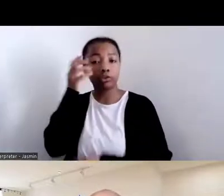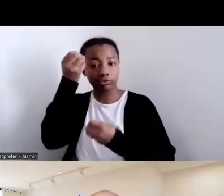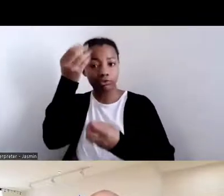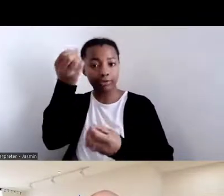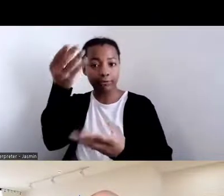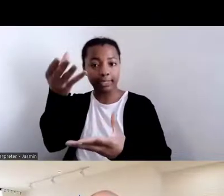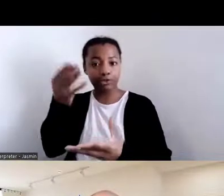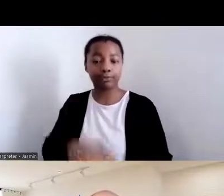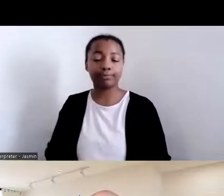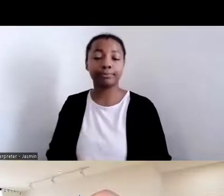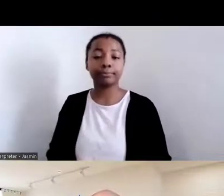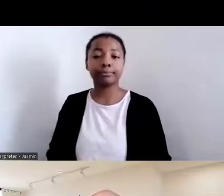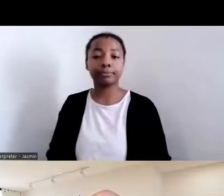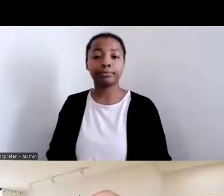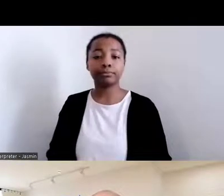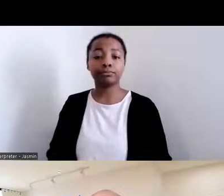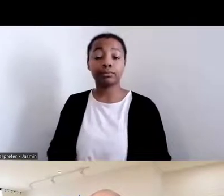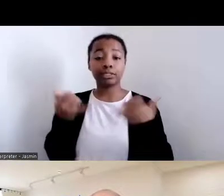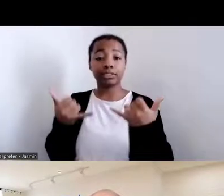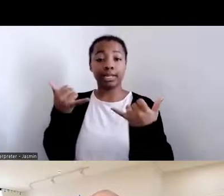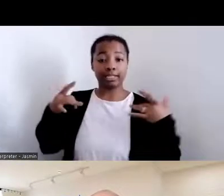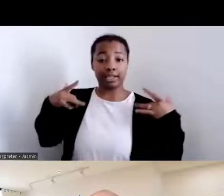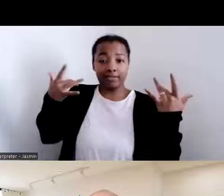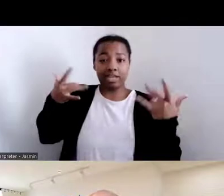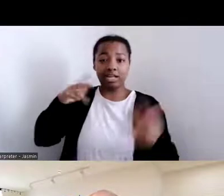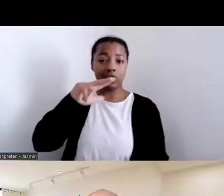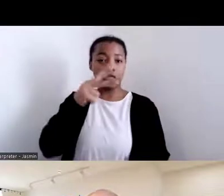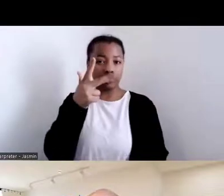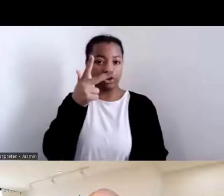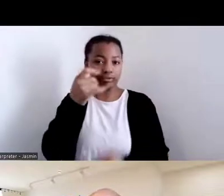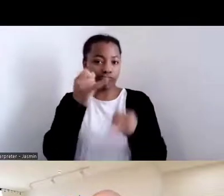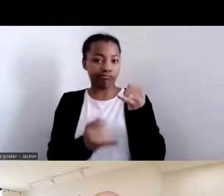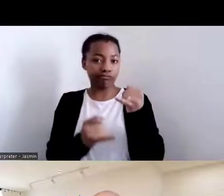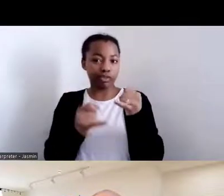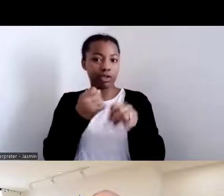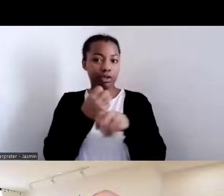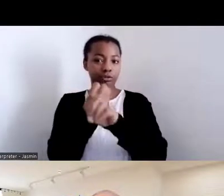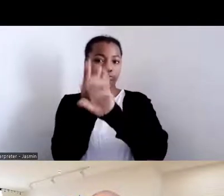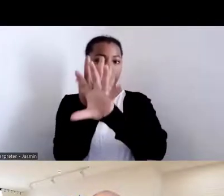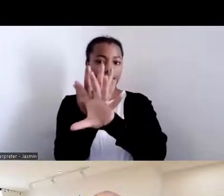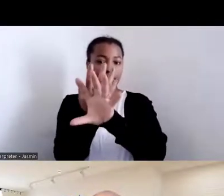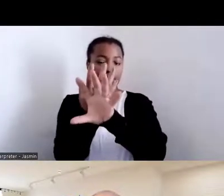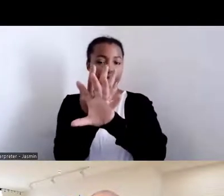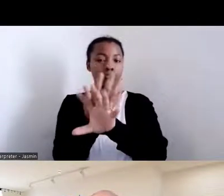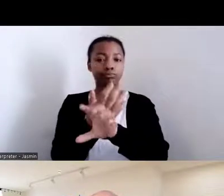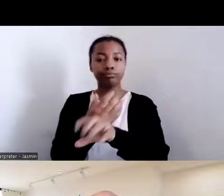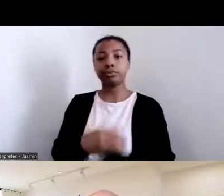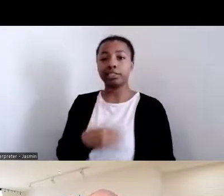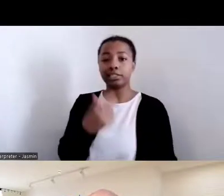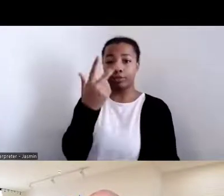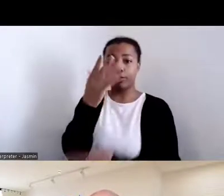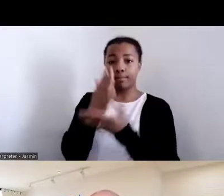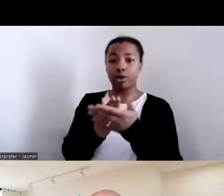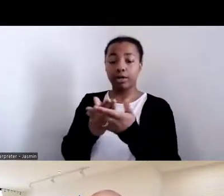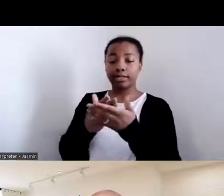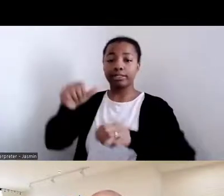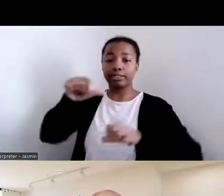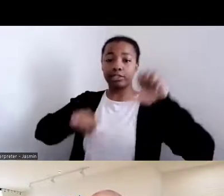Today's event is the third and last webinar in our three‑part series entitled Maize/Corn: Its Science, Culture, and Cuisine.